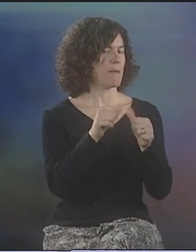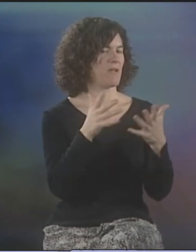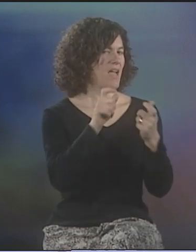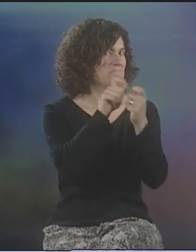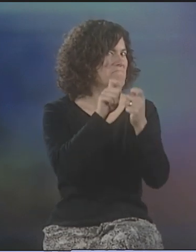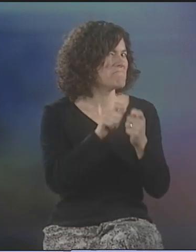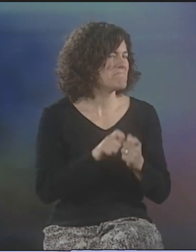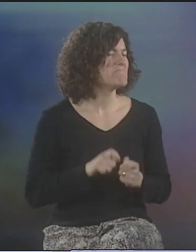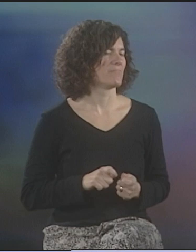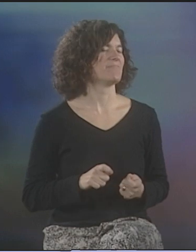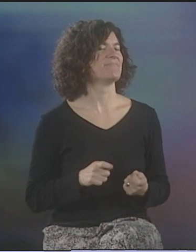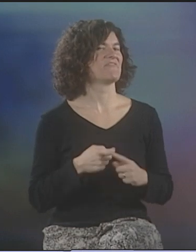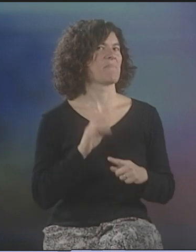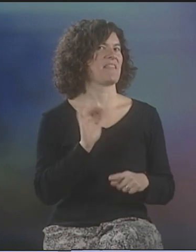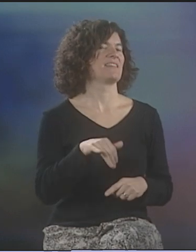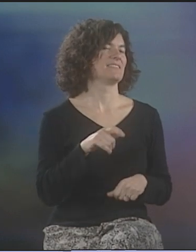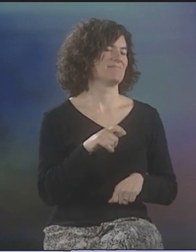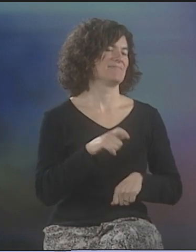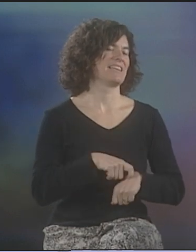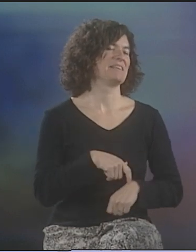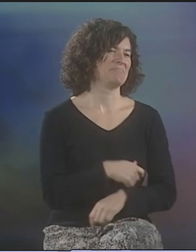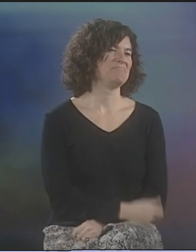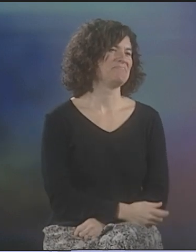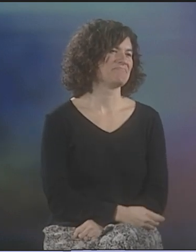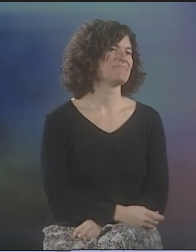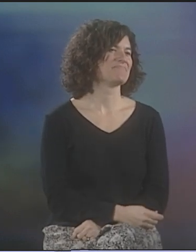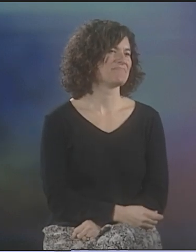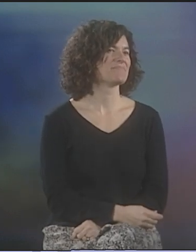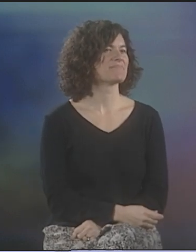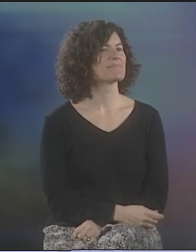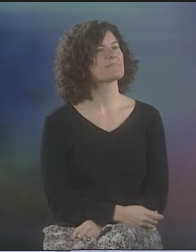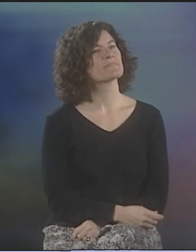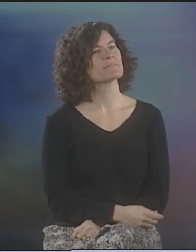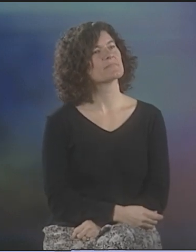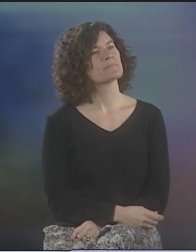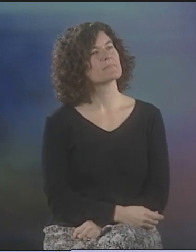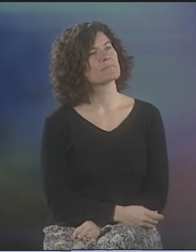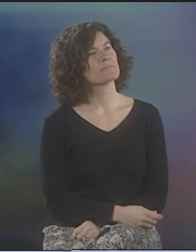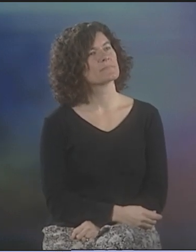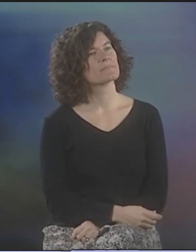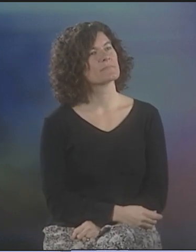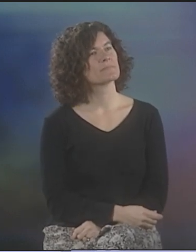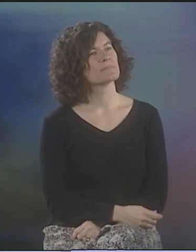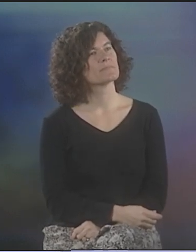I REMEMBER, AH, SOME SPECIFIC INSTANCES FROM THAT TIME AND IT WAS VERY POWERFUL FOR ME.